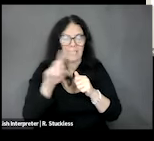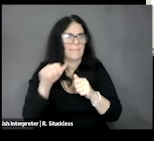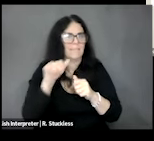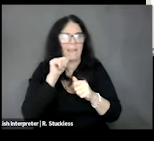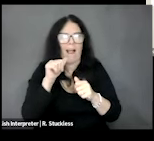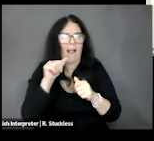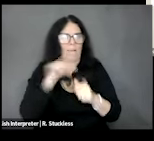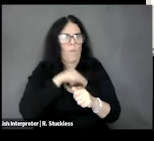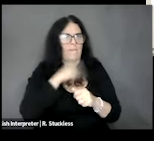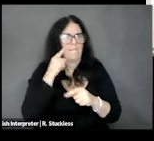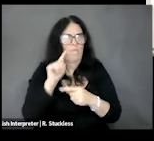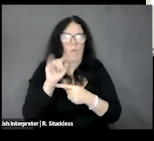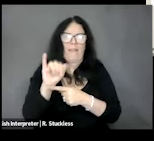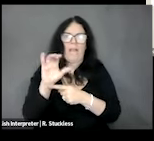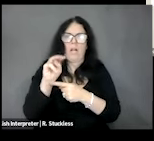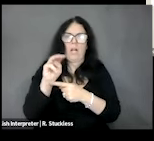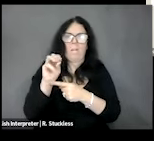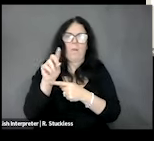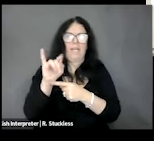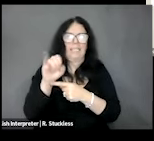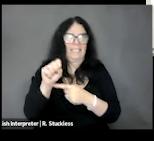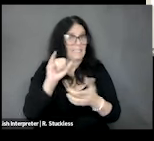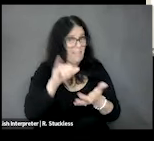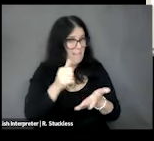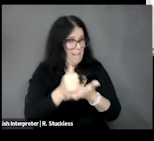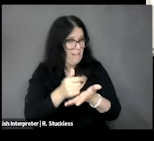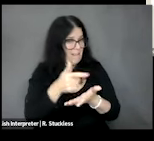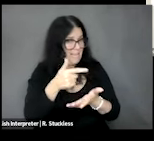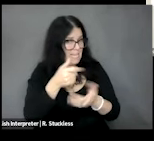people's budgets and opportunities. Do you have insights to this change, and